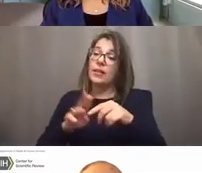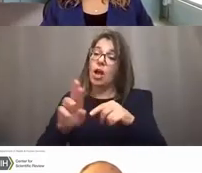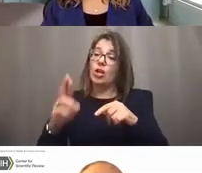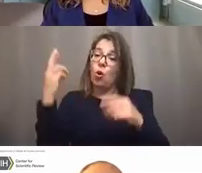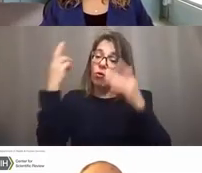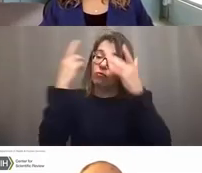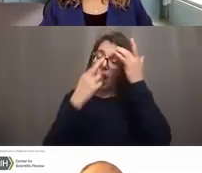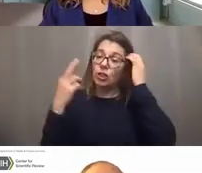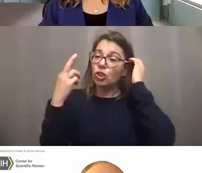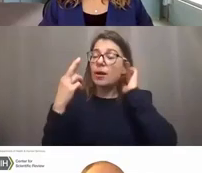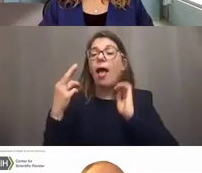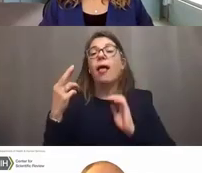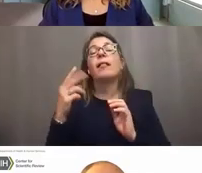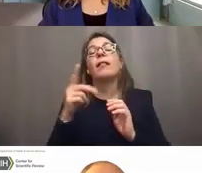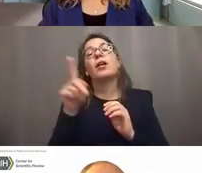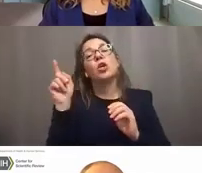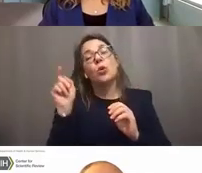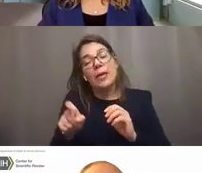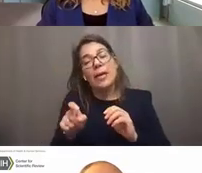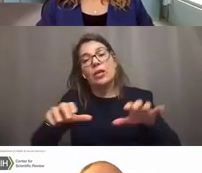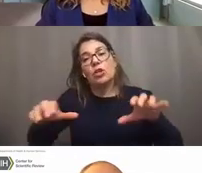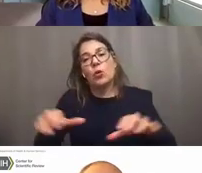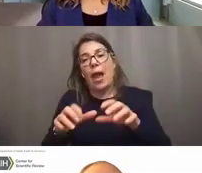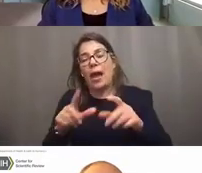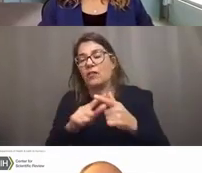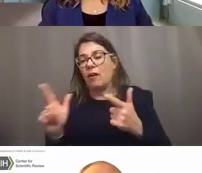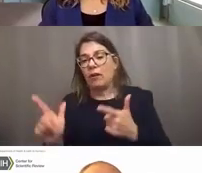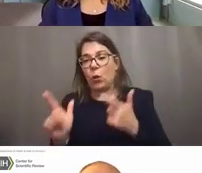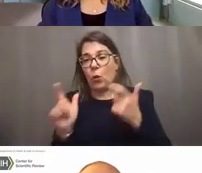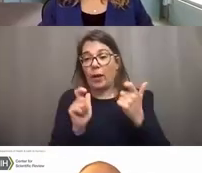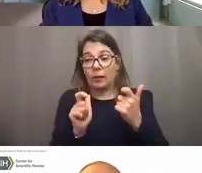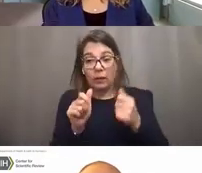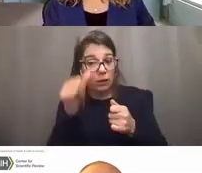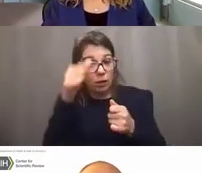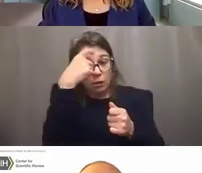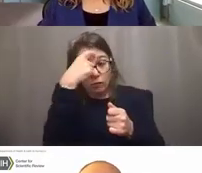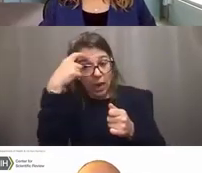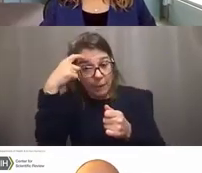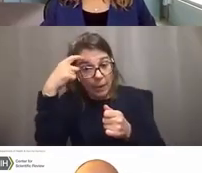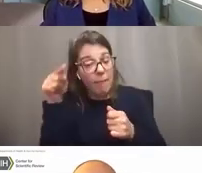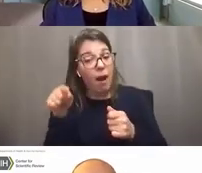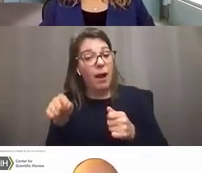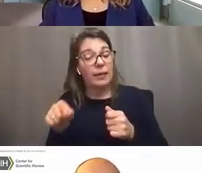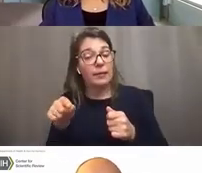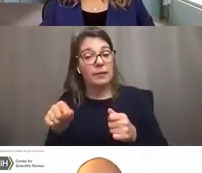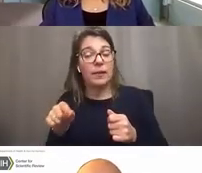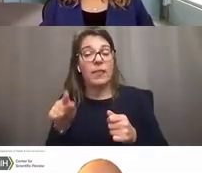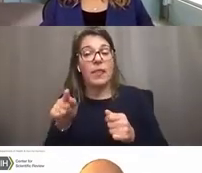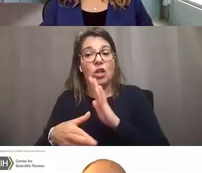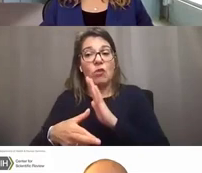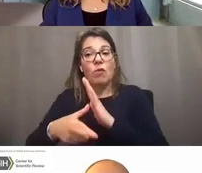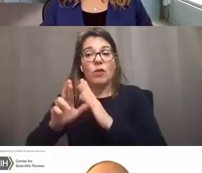and you do need to act rather quickly because keep in mind, there is a review time frame here,